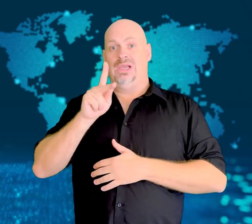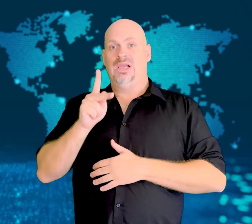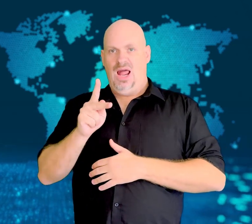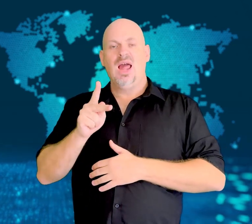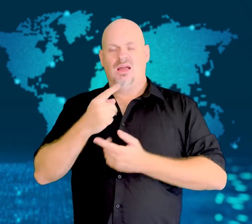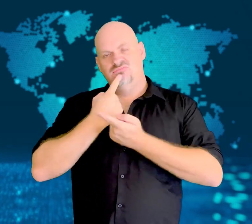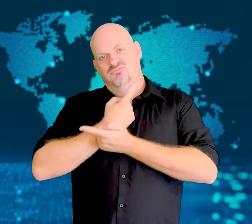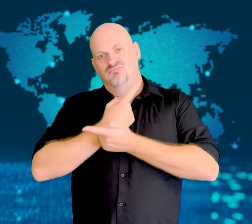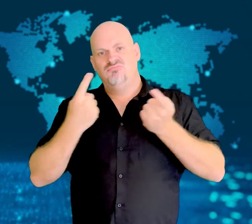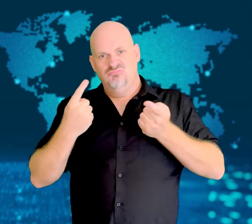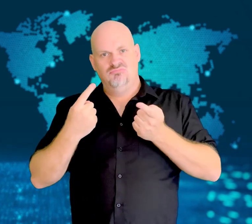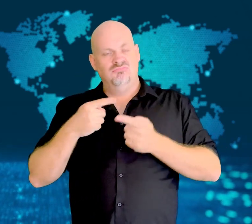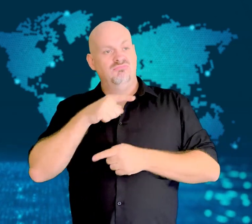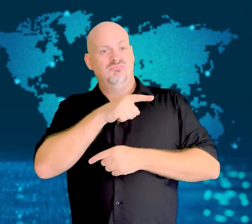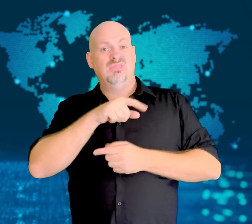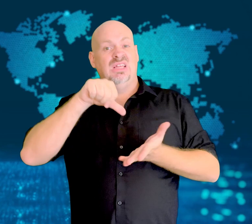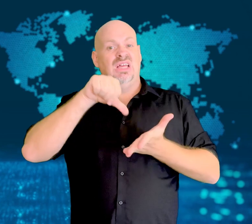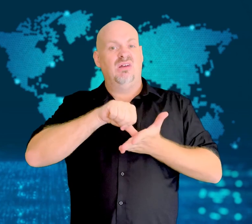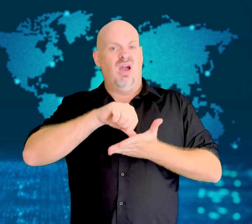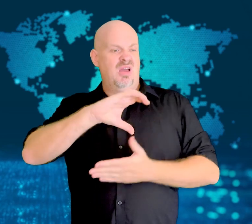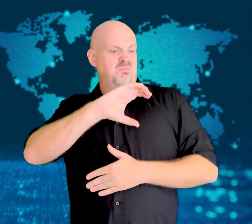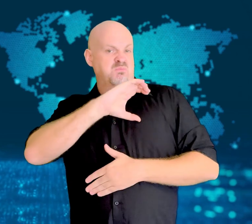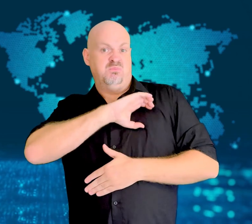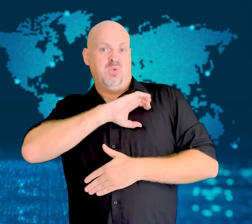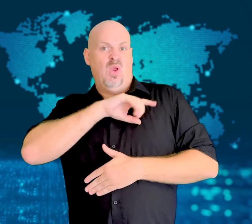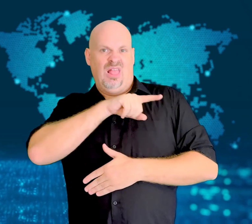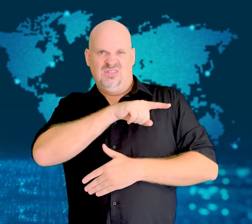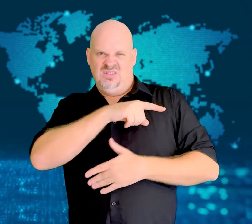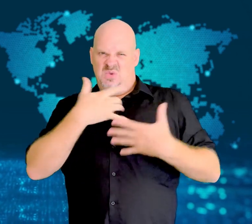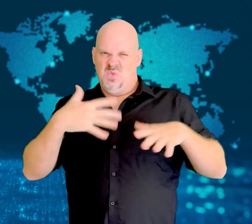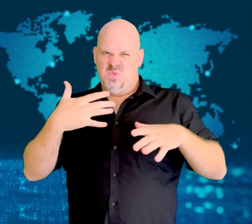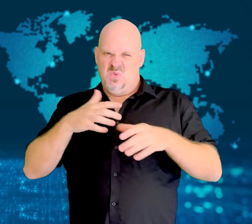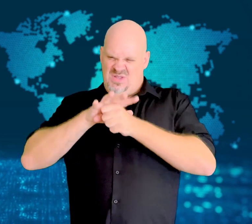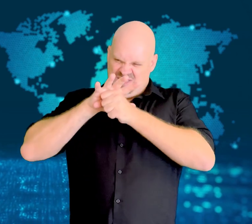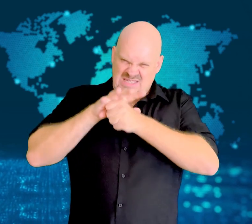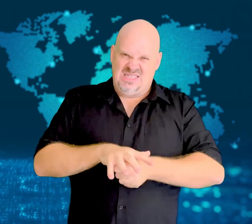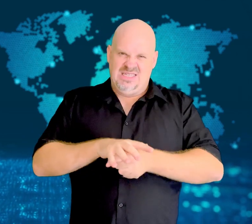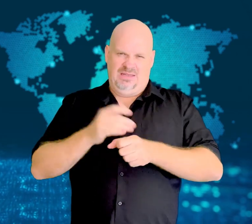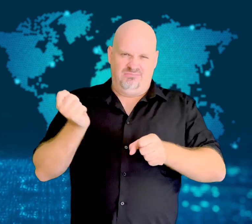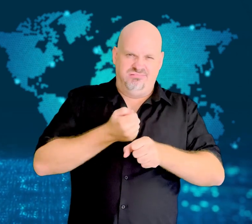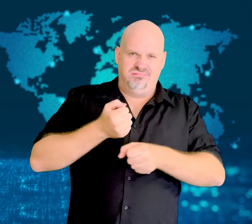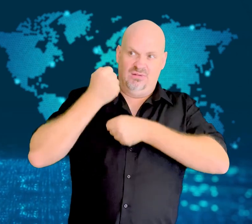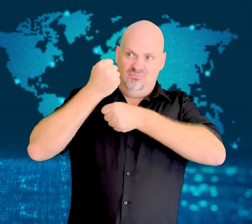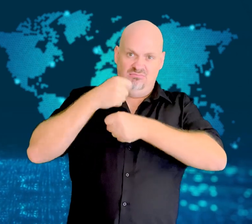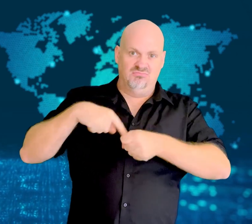The UK has announced sanctions against Iran's police because of